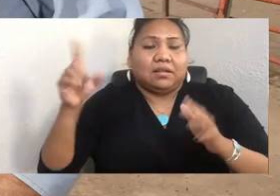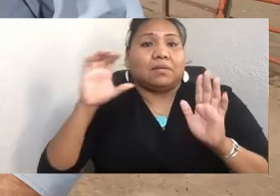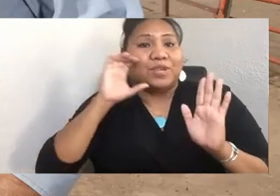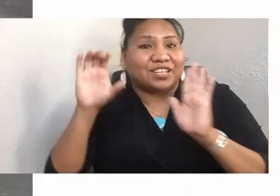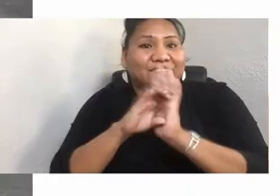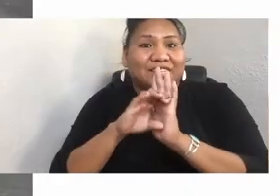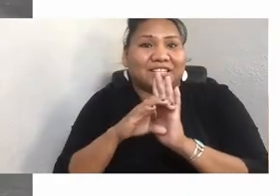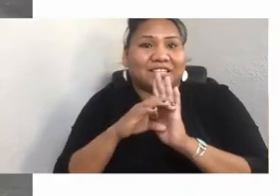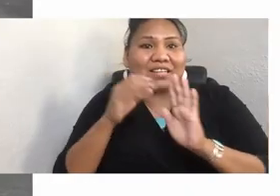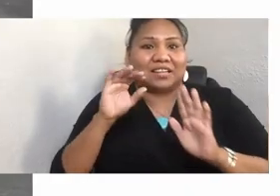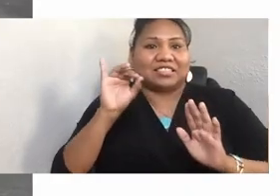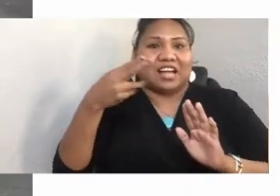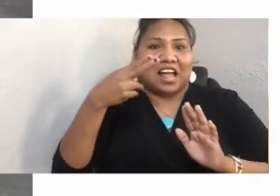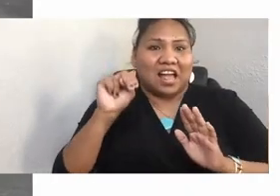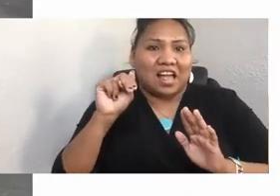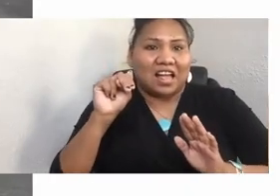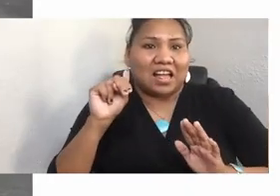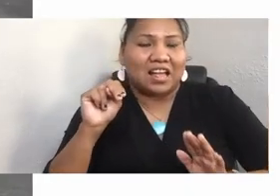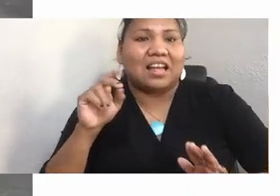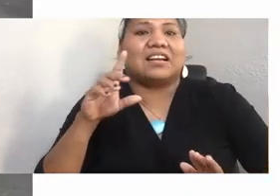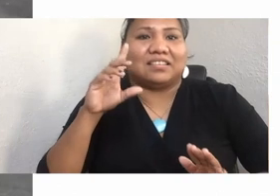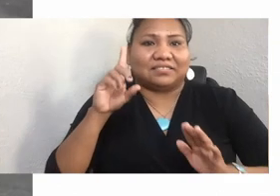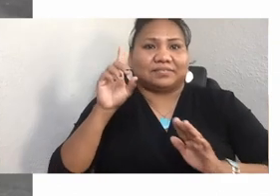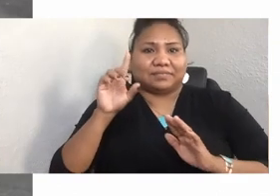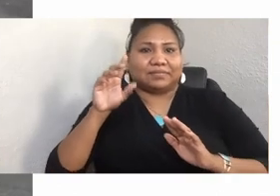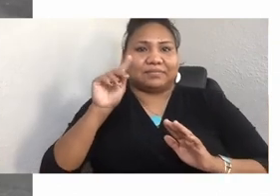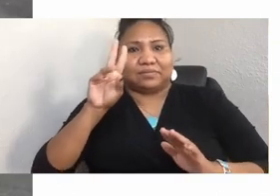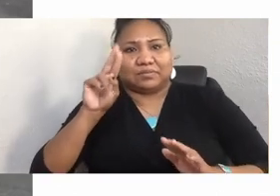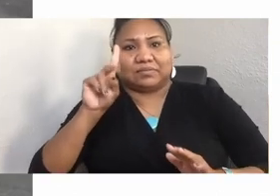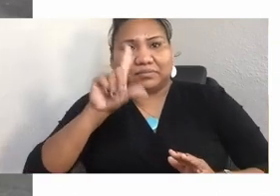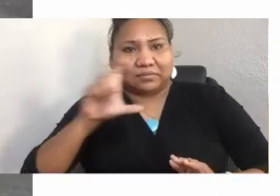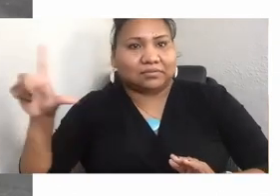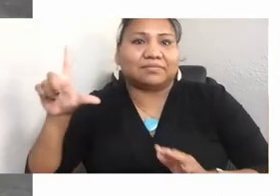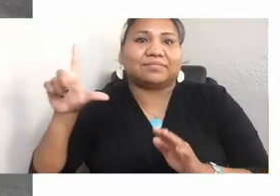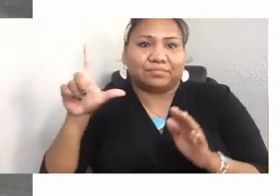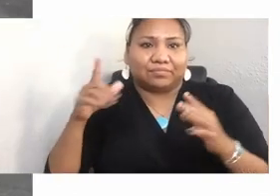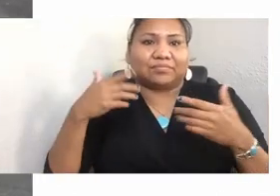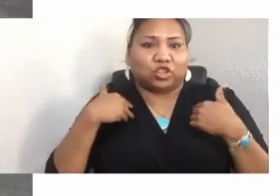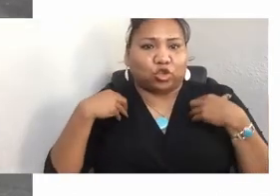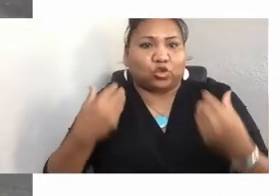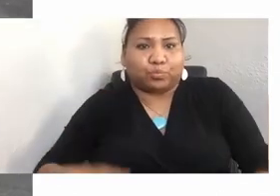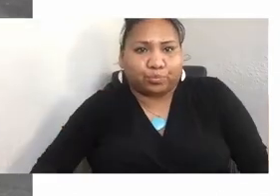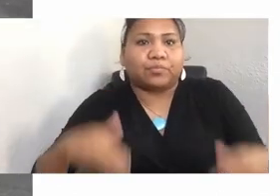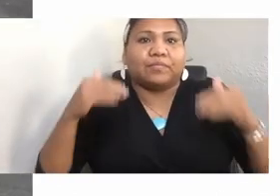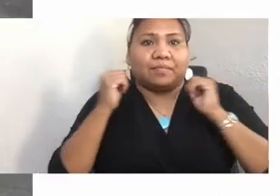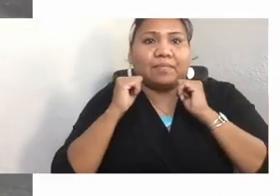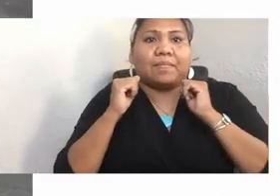was a human being, though he was known for many things. He was the fierce spokesman for Native occupation